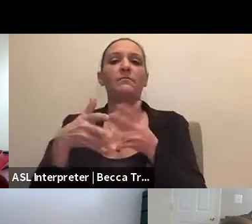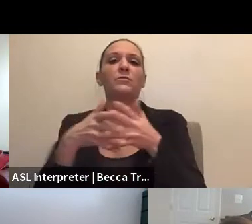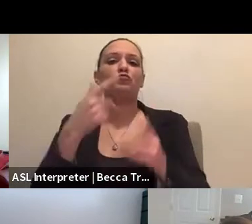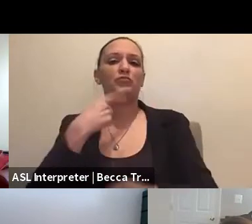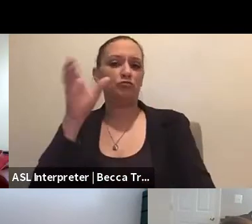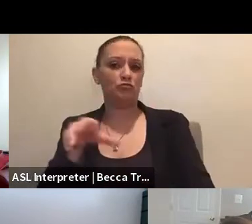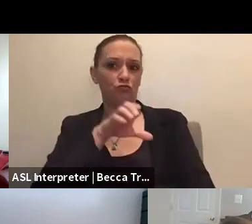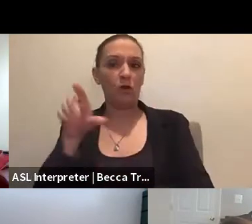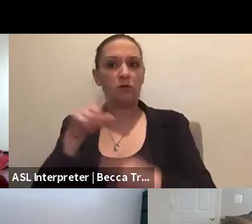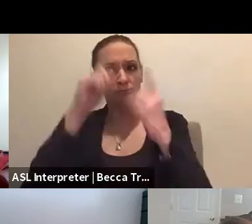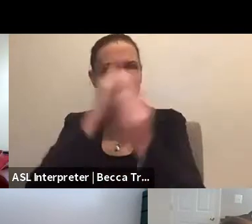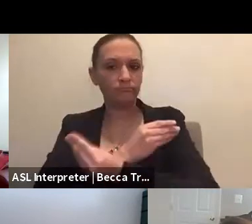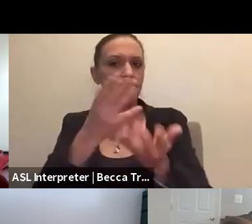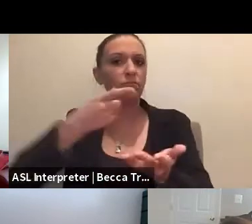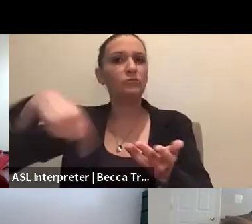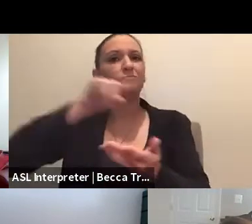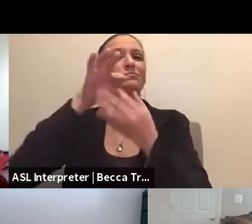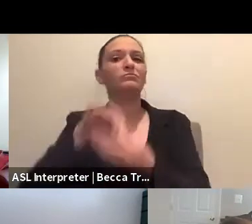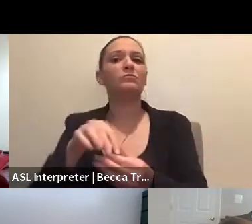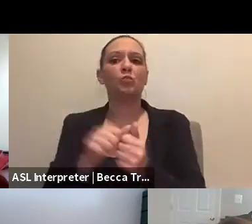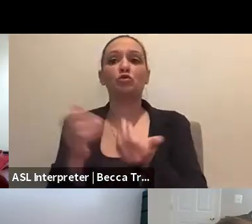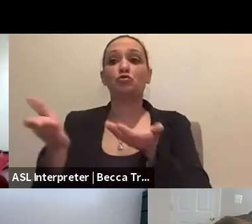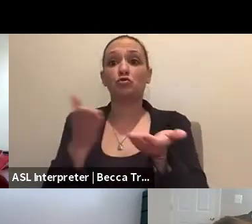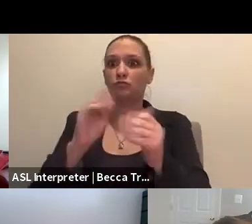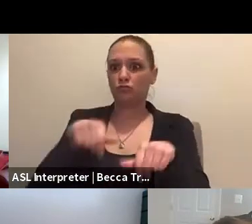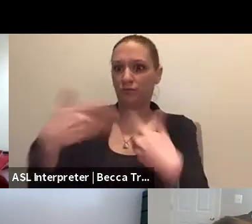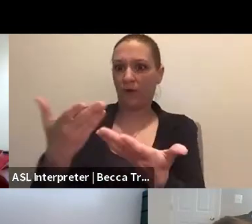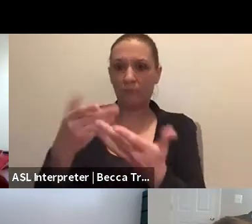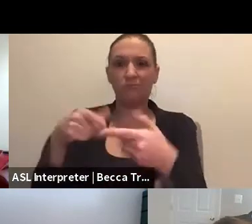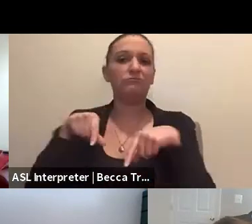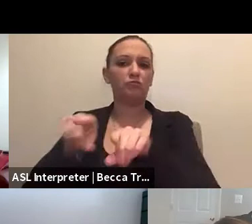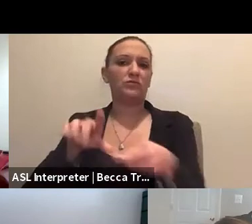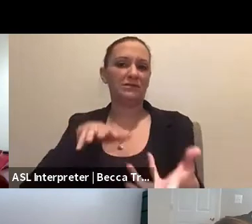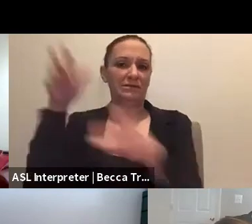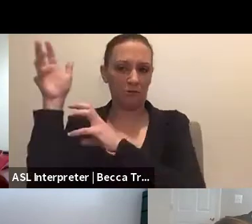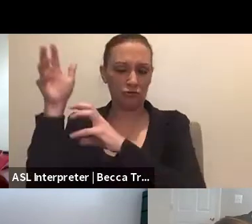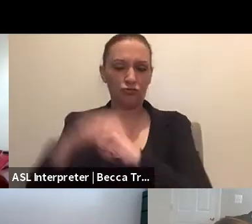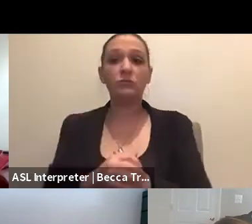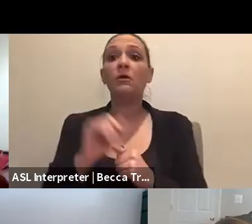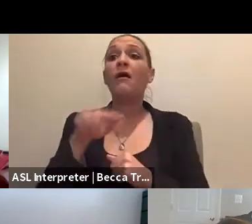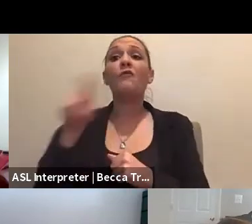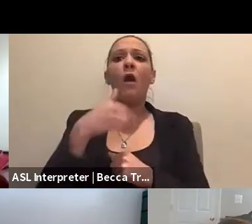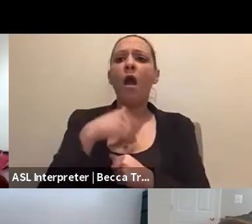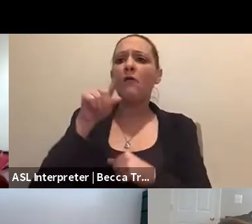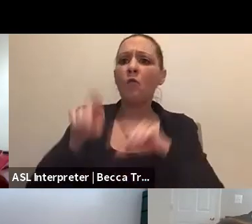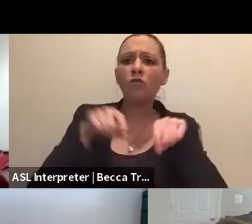to inform you about the services provided in a disaster. So if you have questions during the session